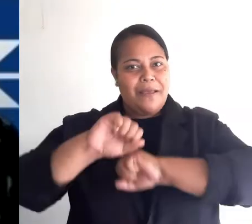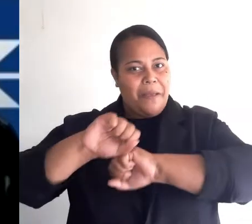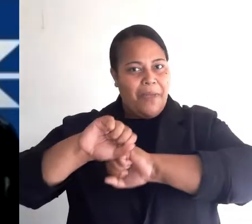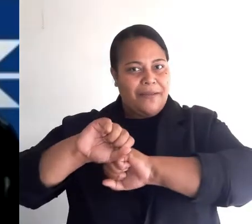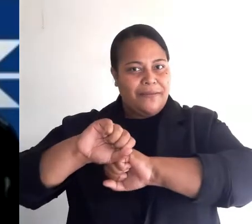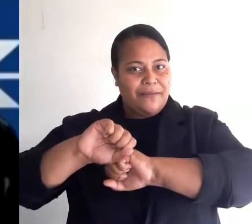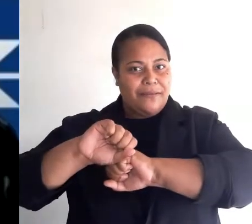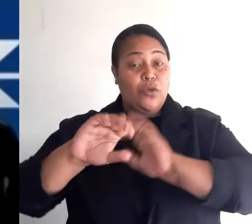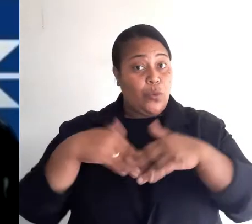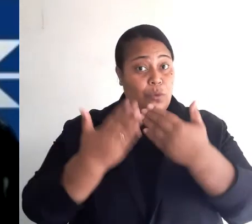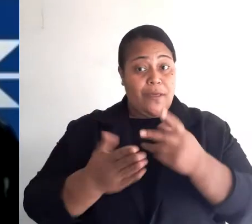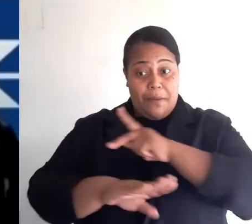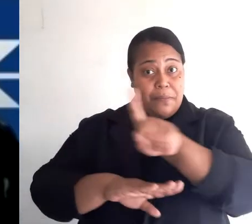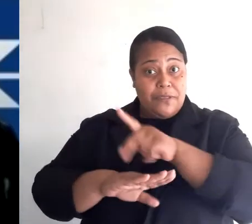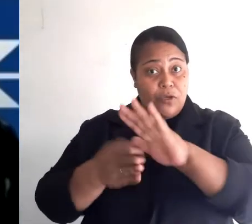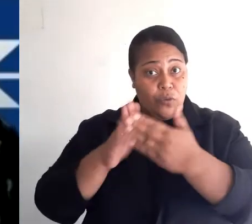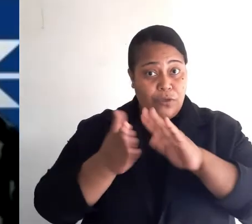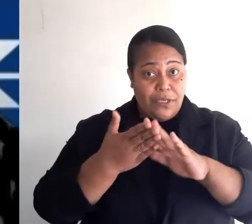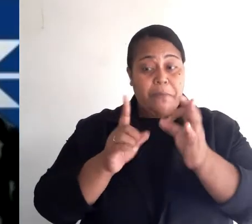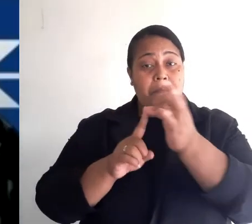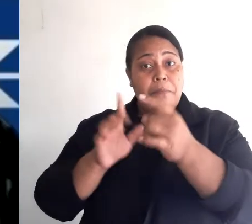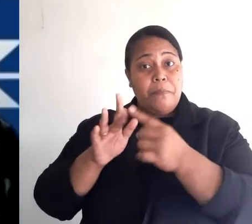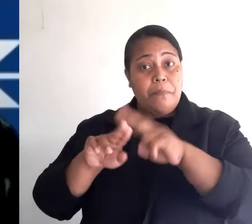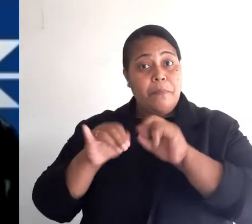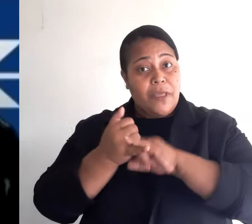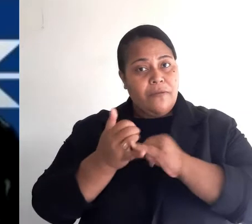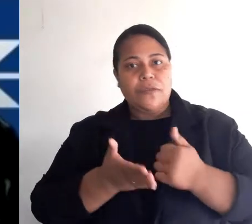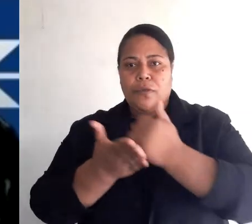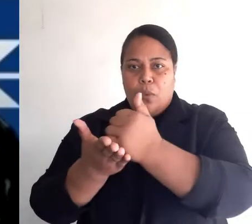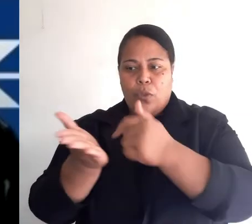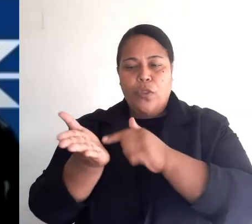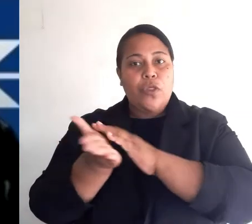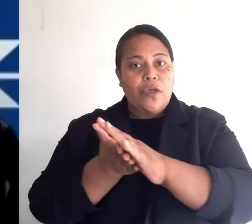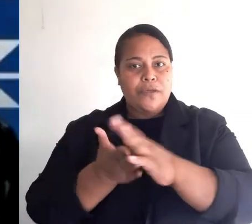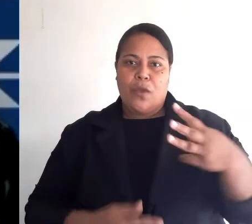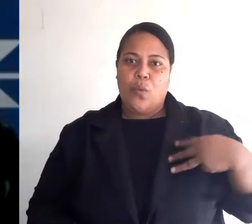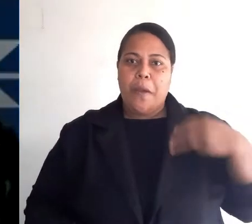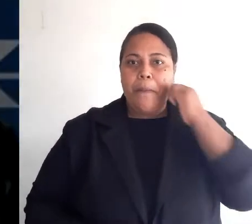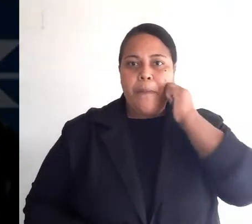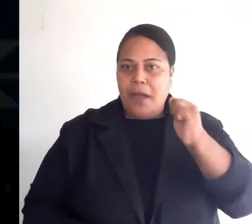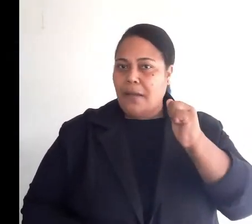Forum Secretariat supports the Thursdays in Black initiative. Thursdays in Black strives for a safer, stronger Blue Pacific.